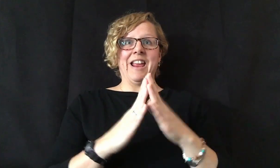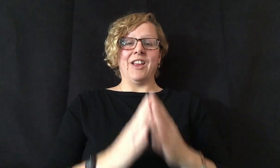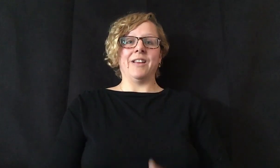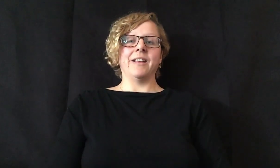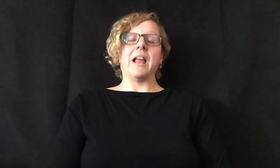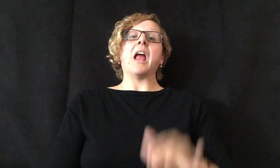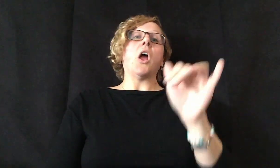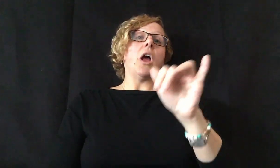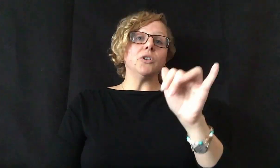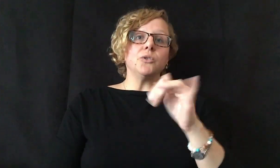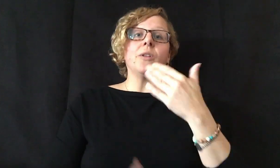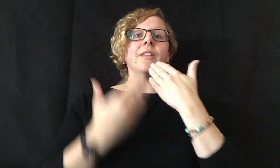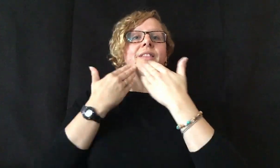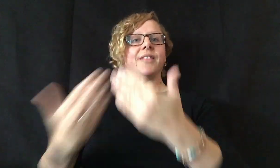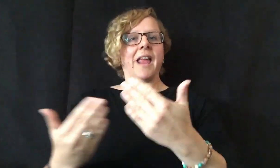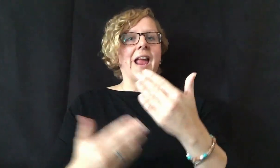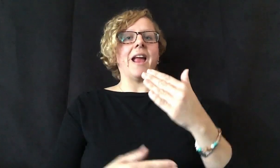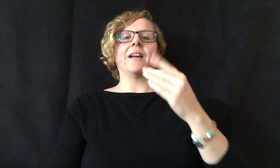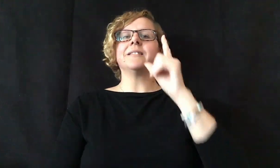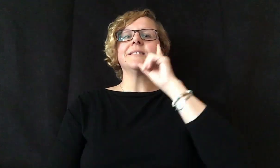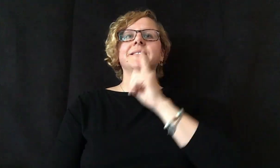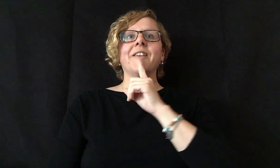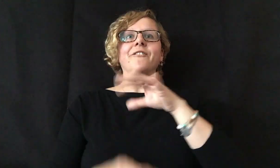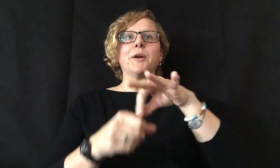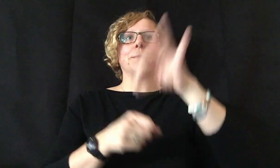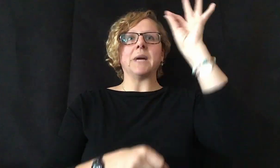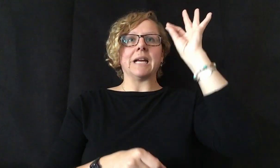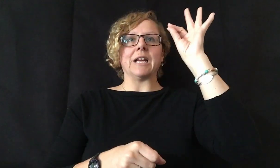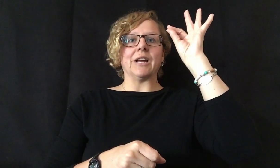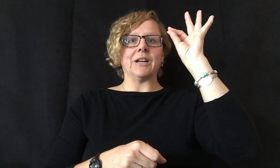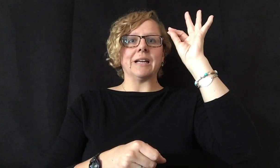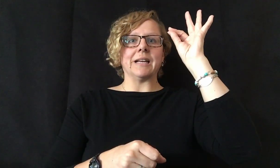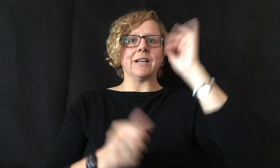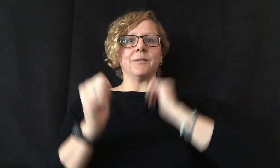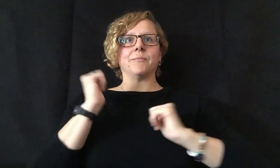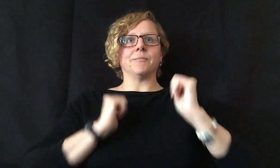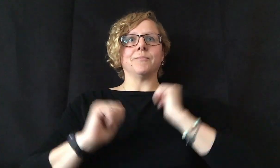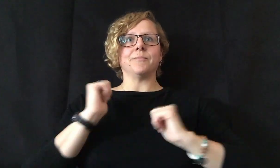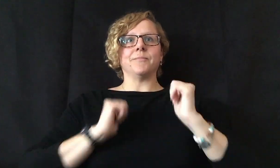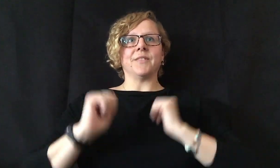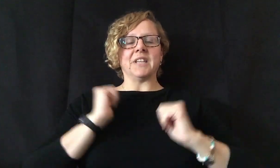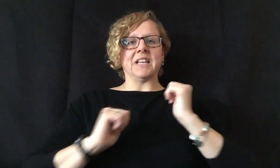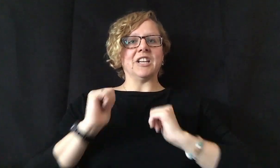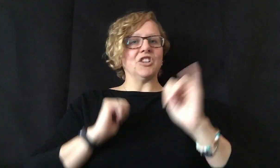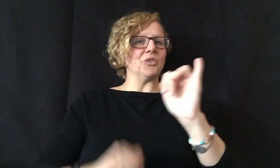to perform for us. Thank you local performers Deaf Spirit Theatre as well.